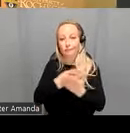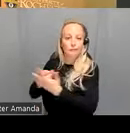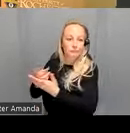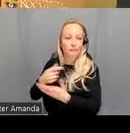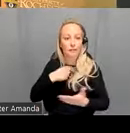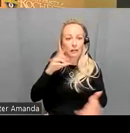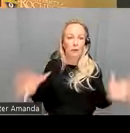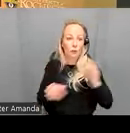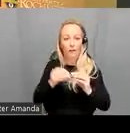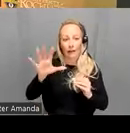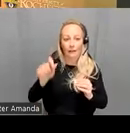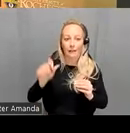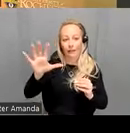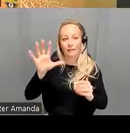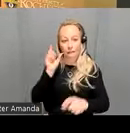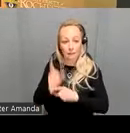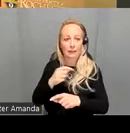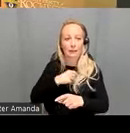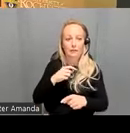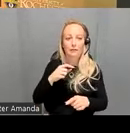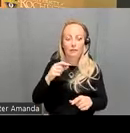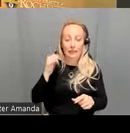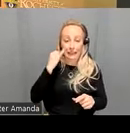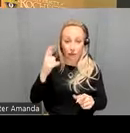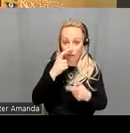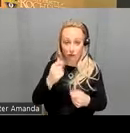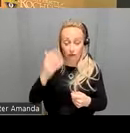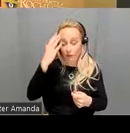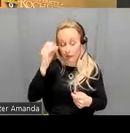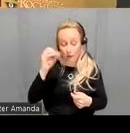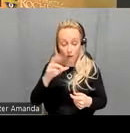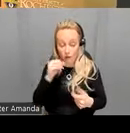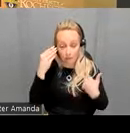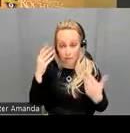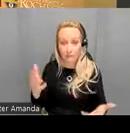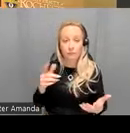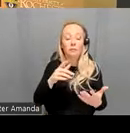using multiband pul sequence for those of you who might be familiar familiar um and we did